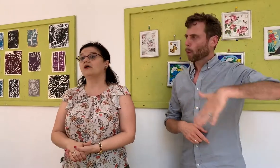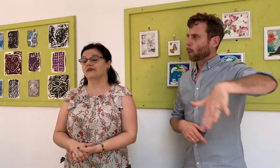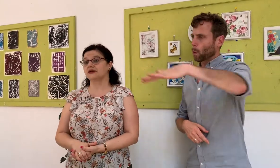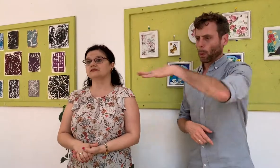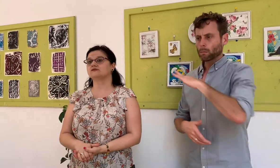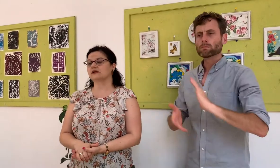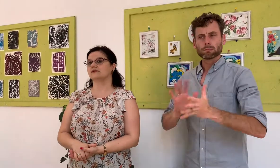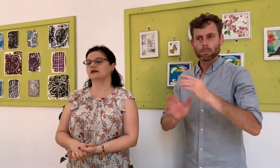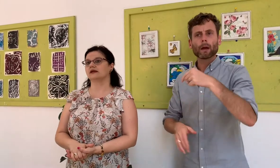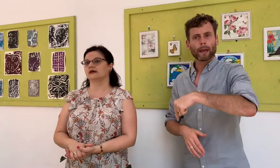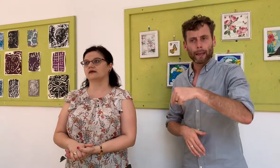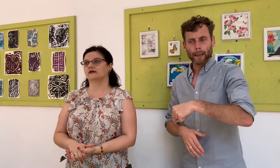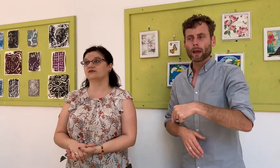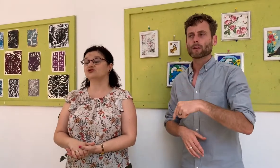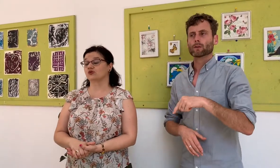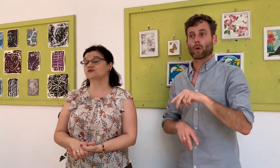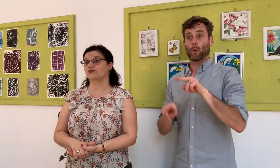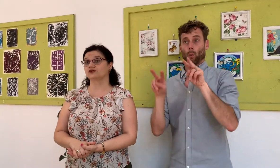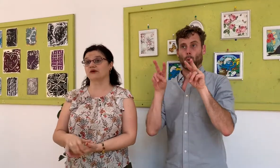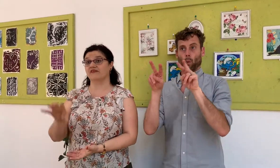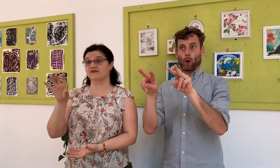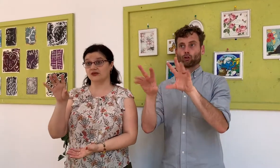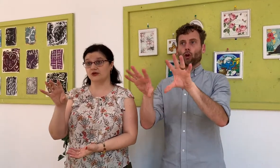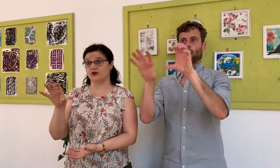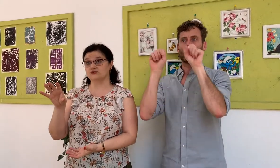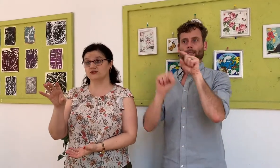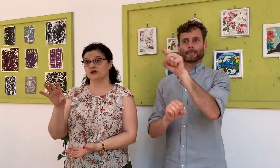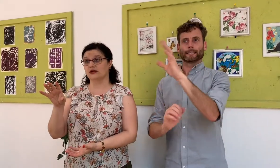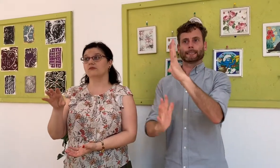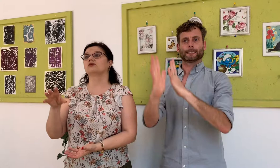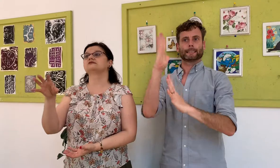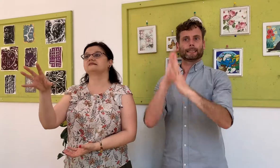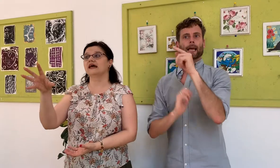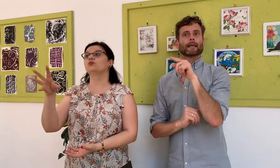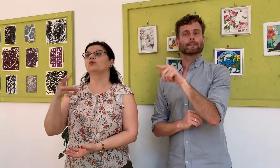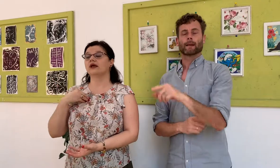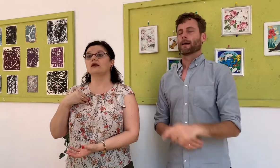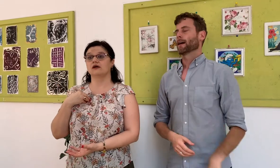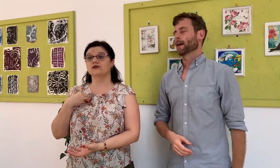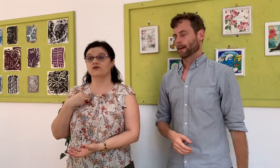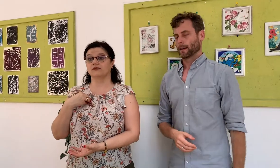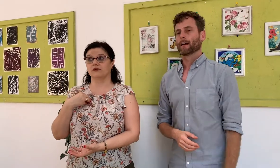I think it's really really resourceful to have (visual) videos because they will learn from them.